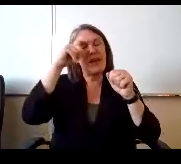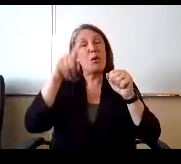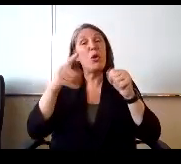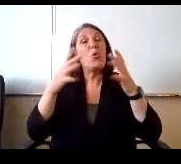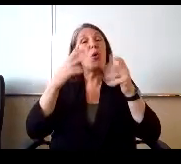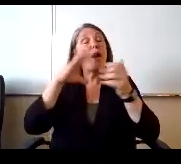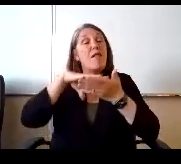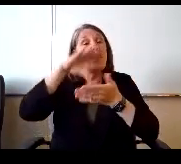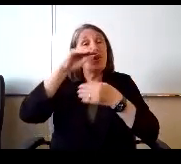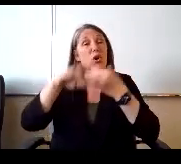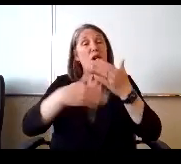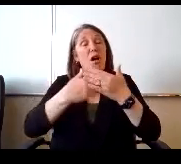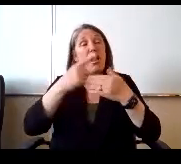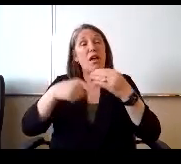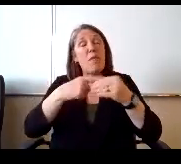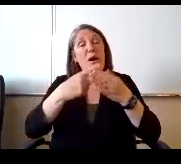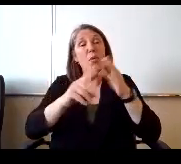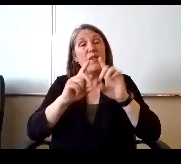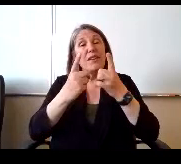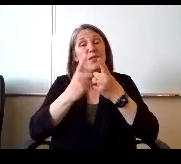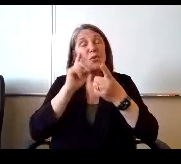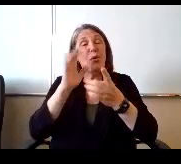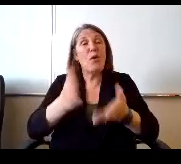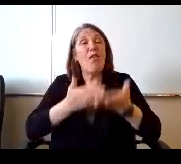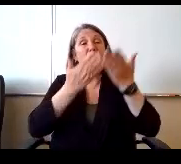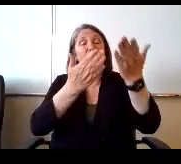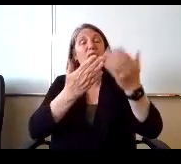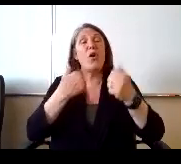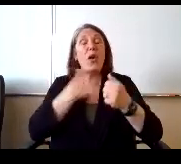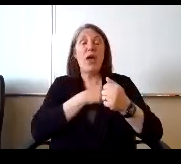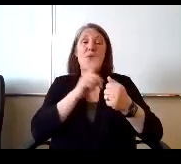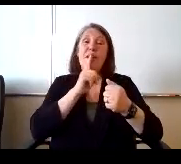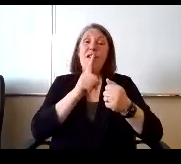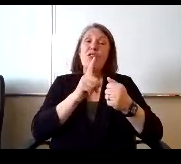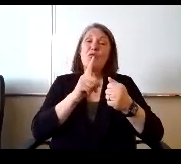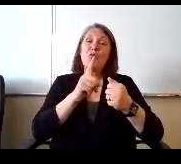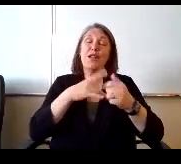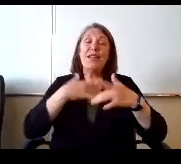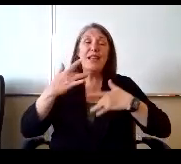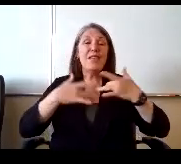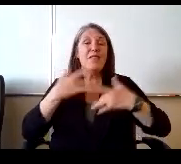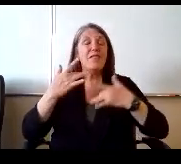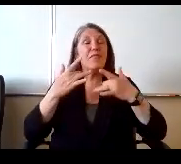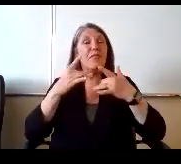You have learned all about what the district will be offering and we are just really working to have a layered